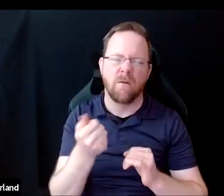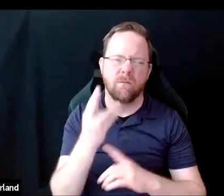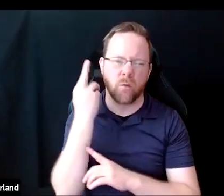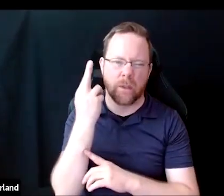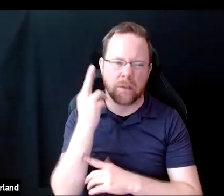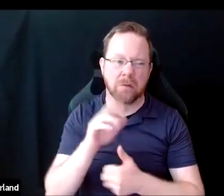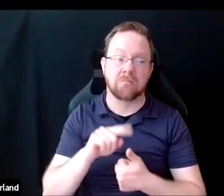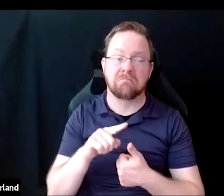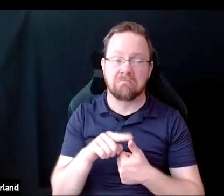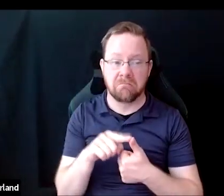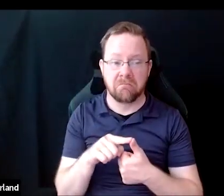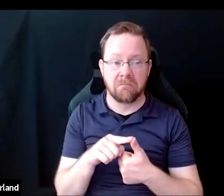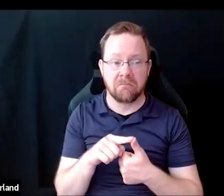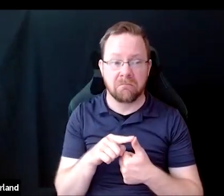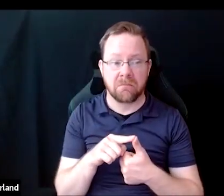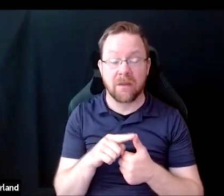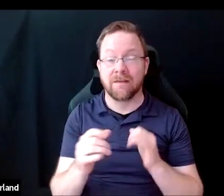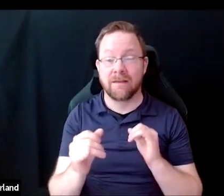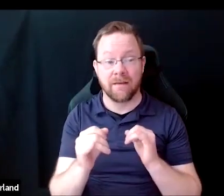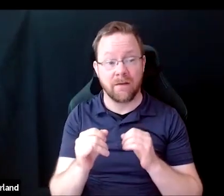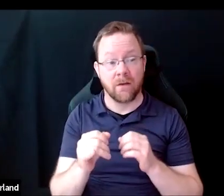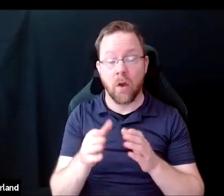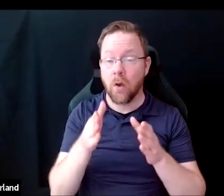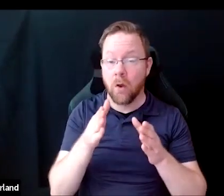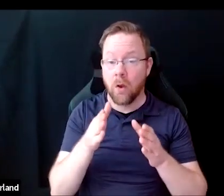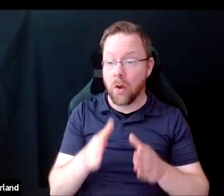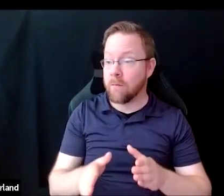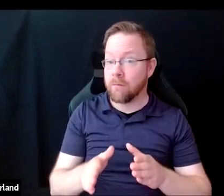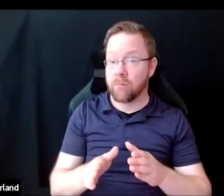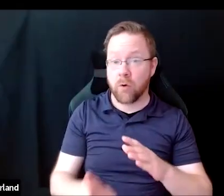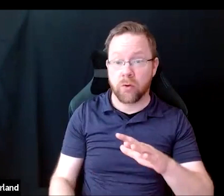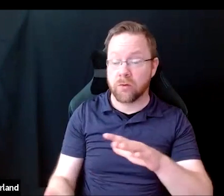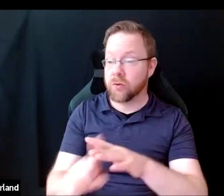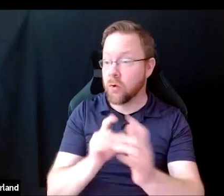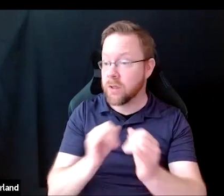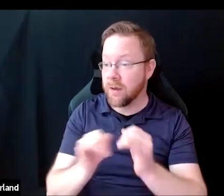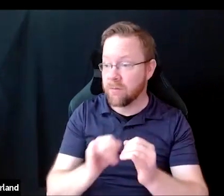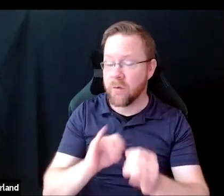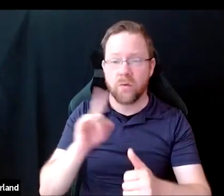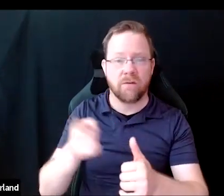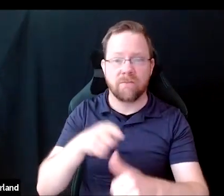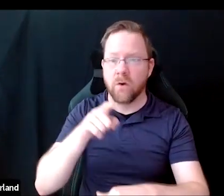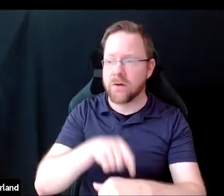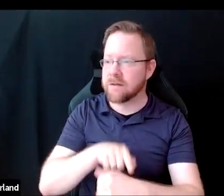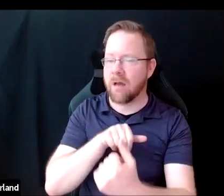one of which is that the interview is a person's first encounter with a new environment.